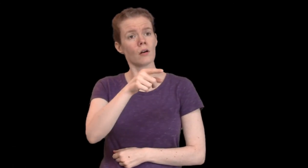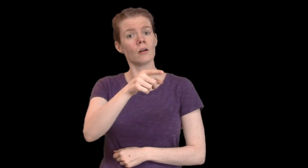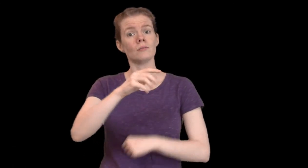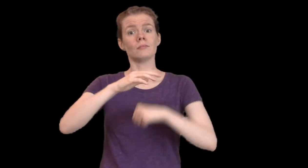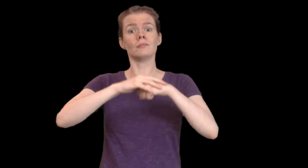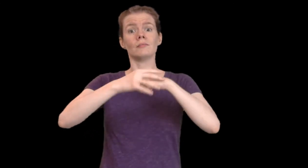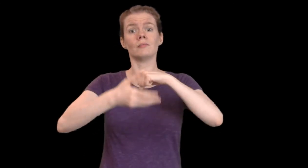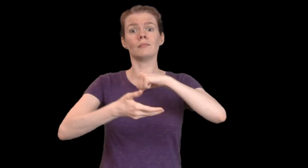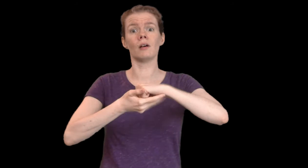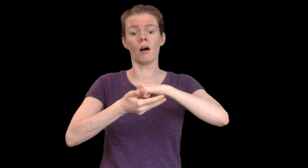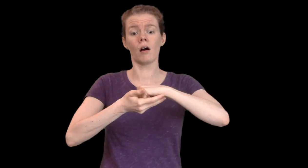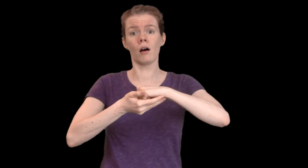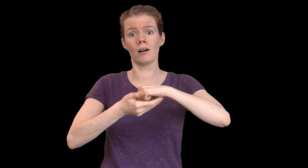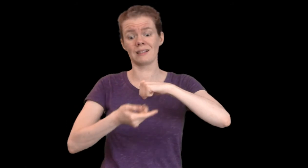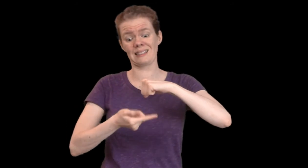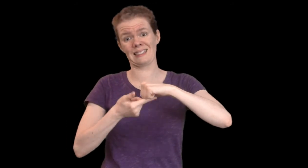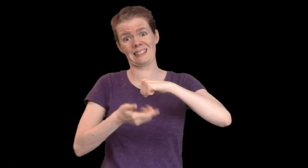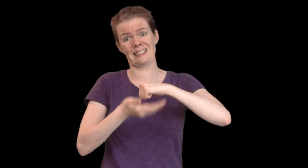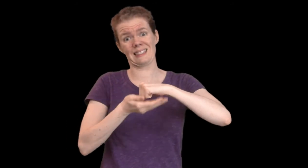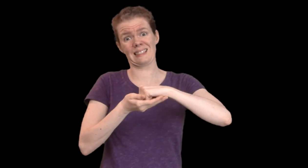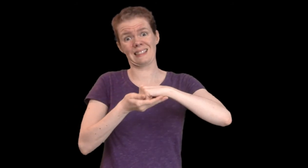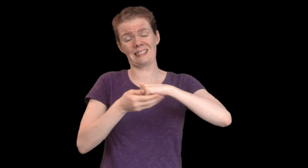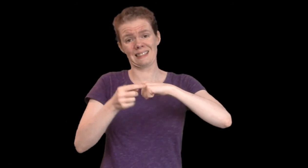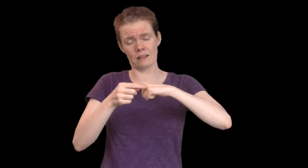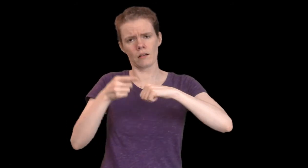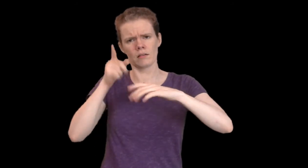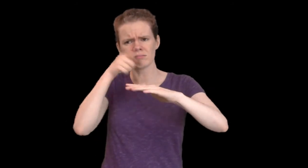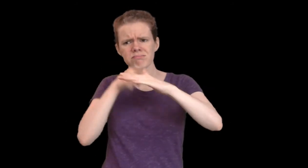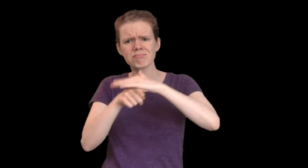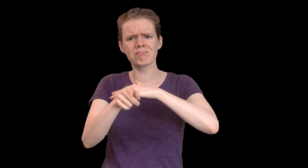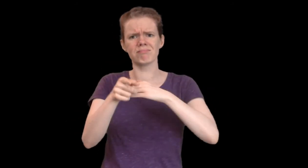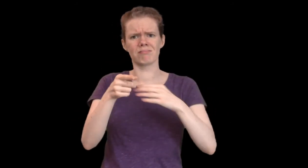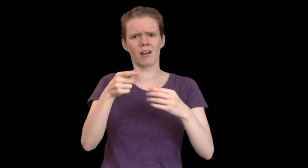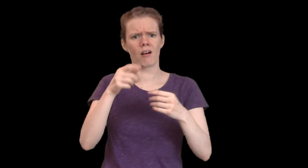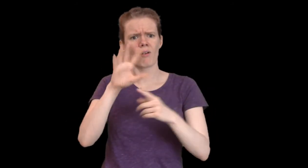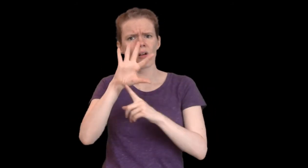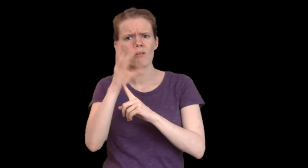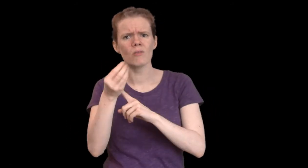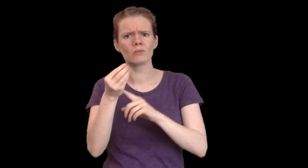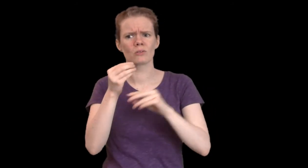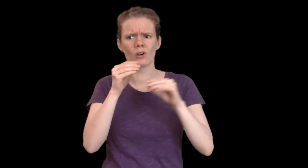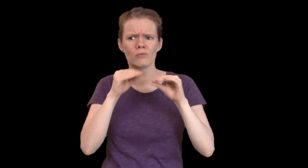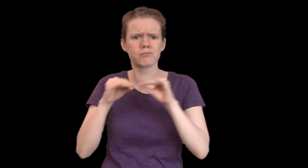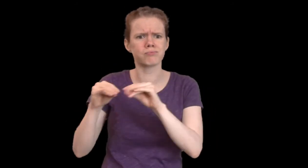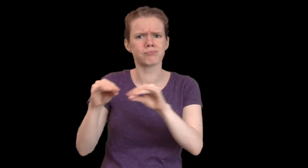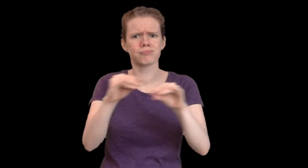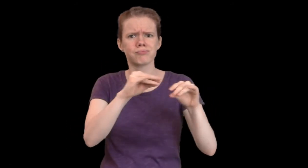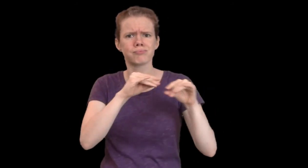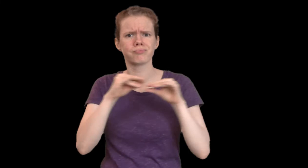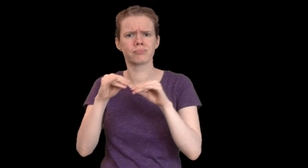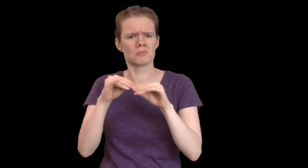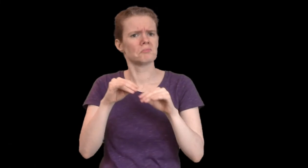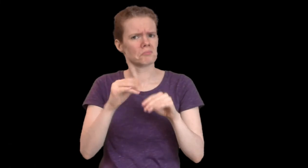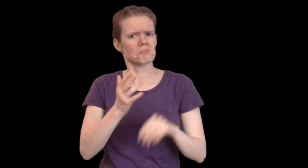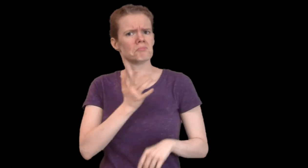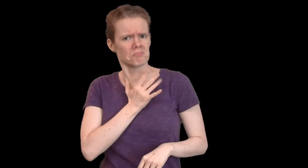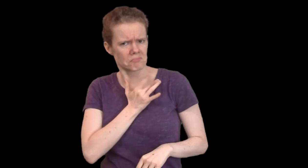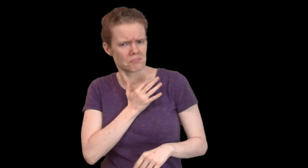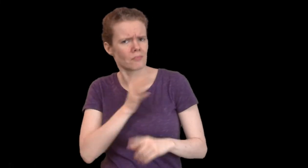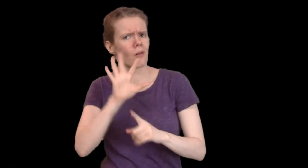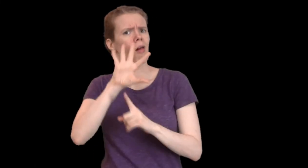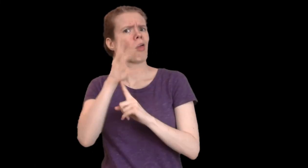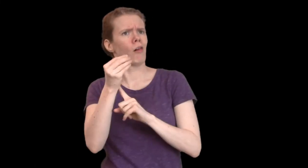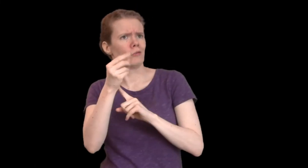The underground world of Aiga corresponds with my cultural community